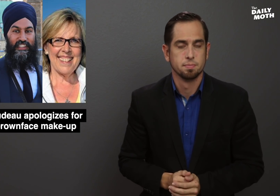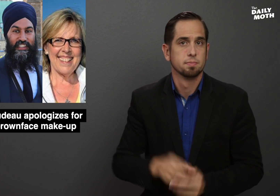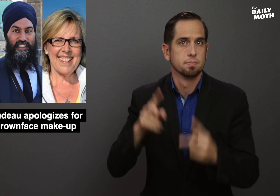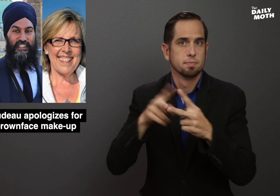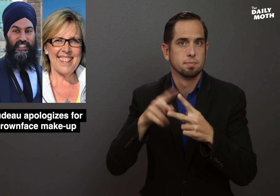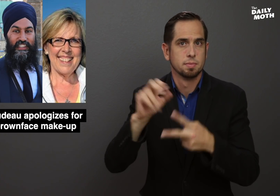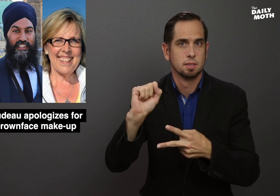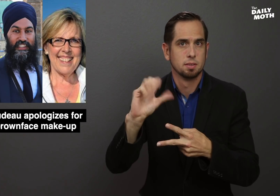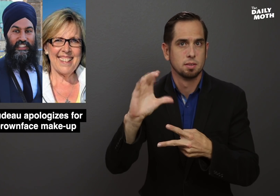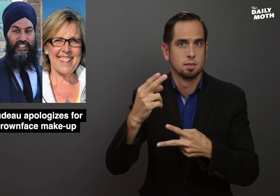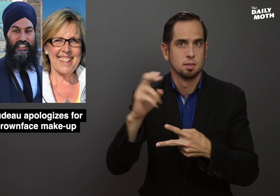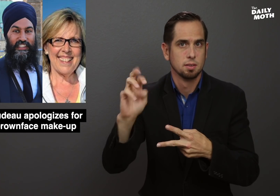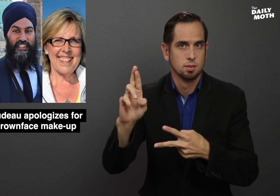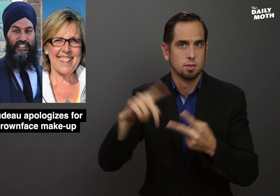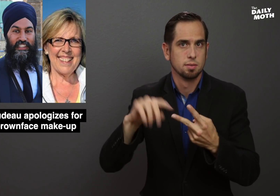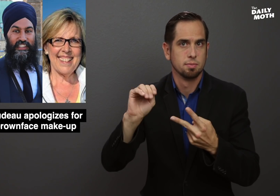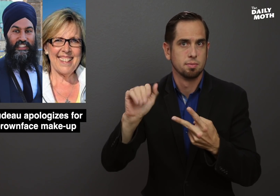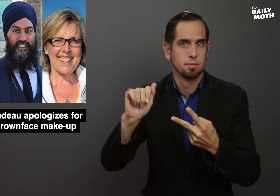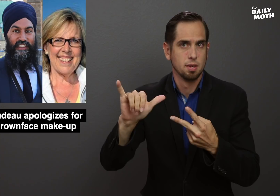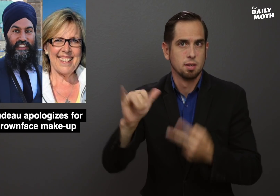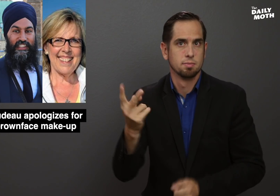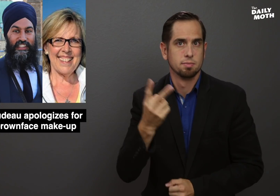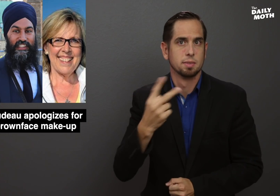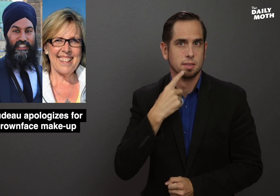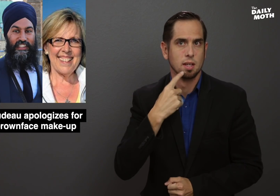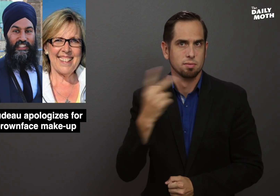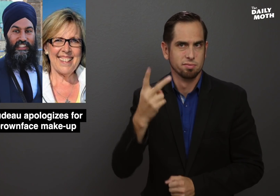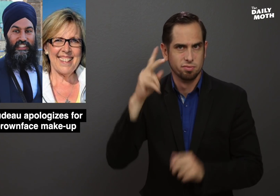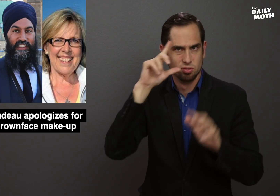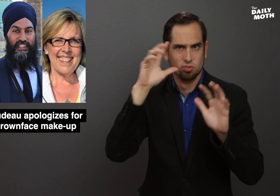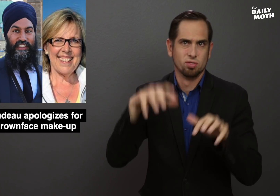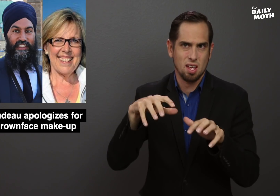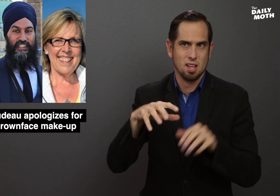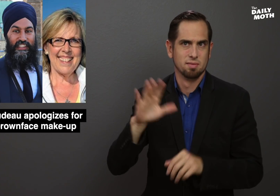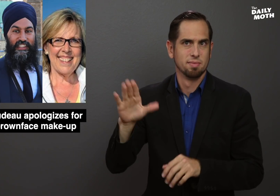Scheer and May both said they were shocked at